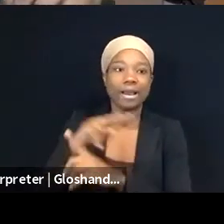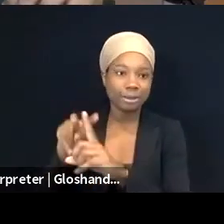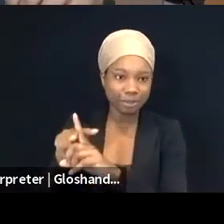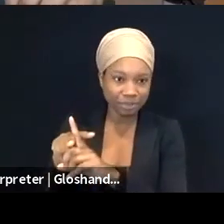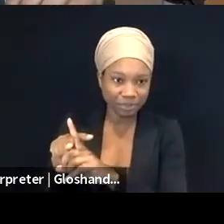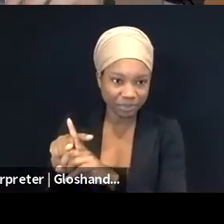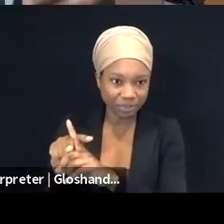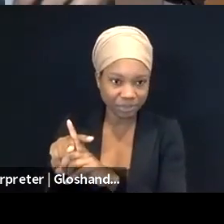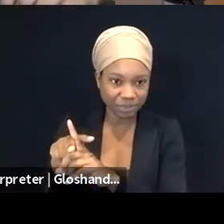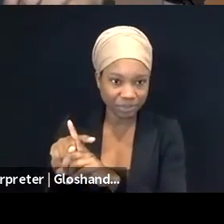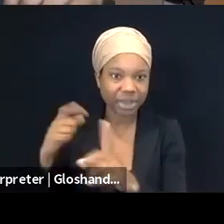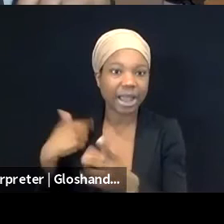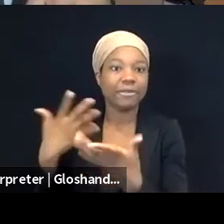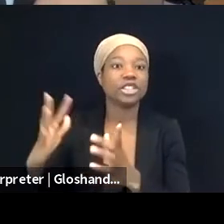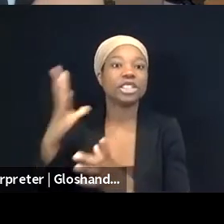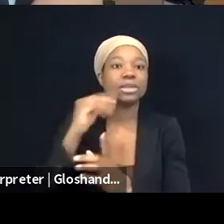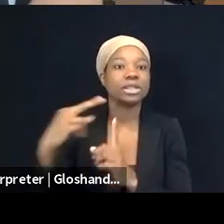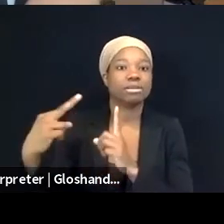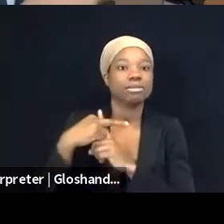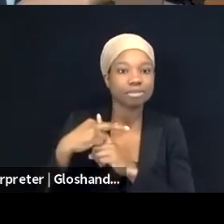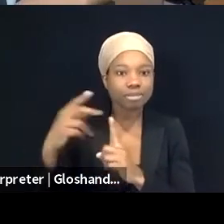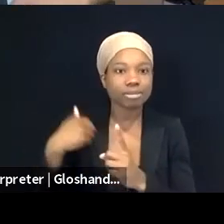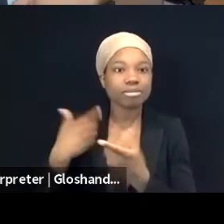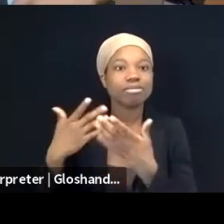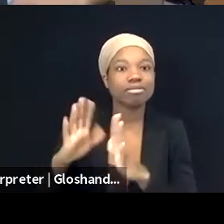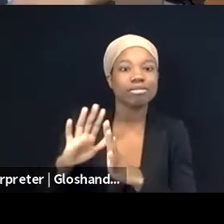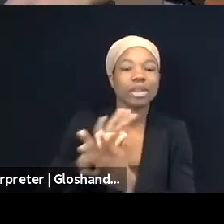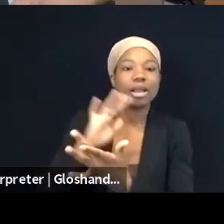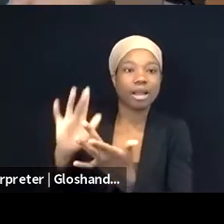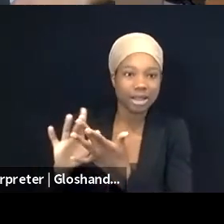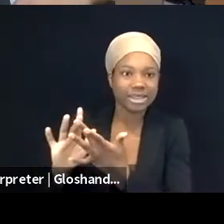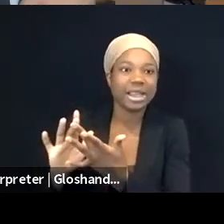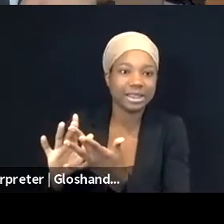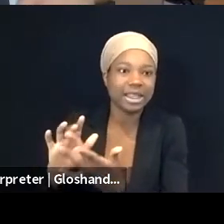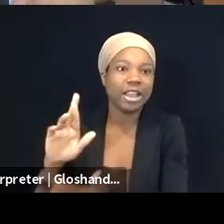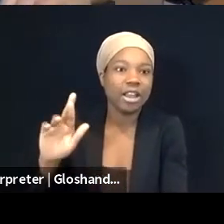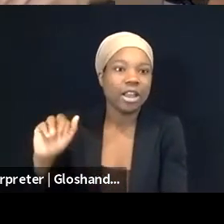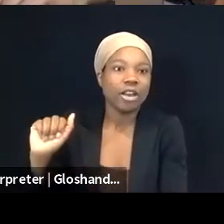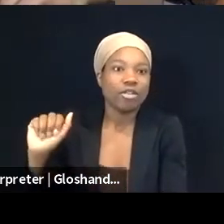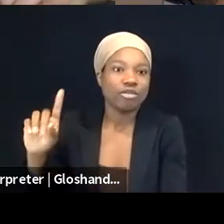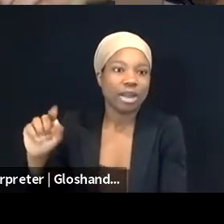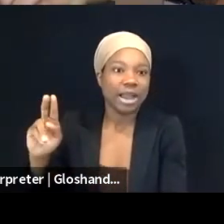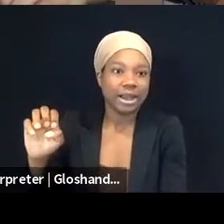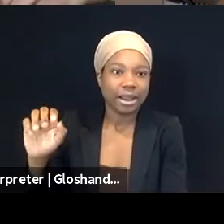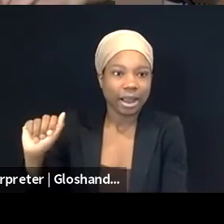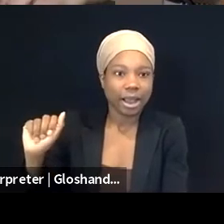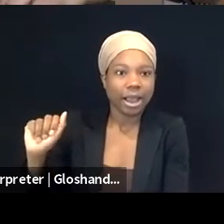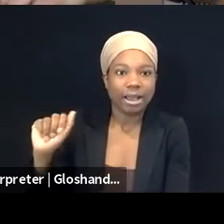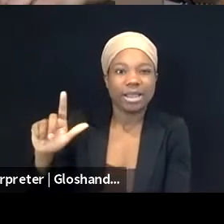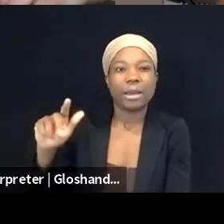you know, Zionist outlets, so. We're gonna go ahead and shift to Nadim. Nadim, you posted a report for us here in the chat